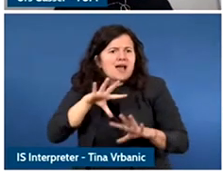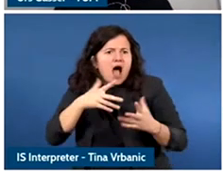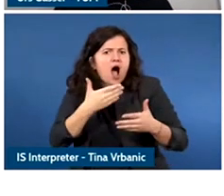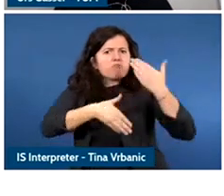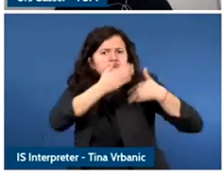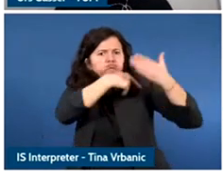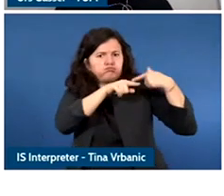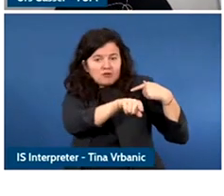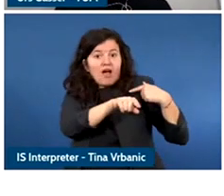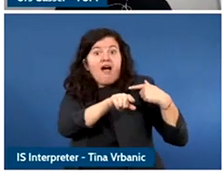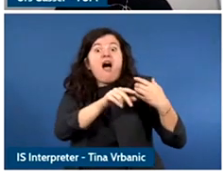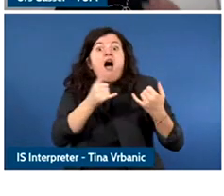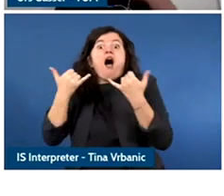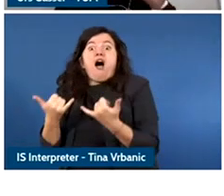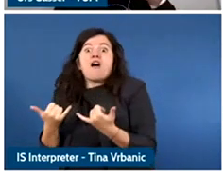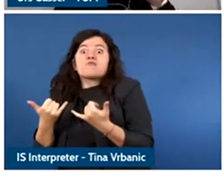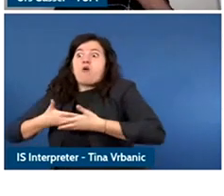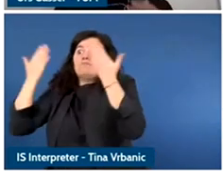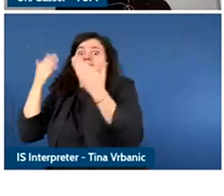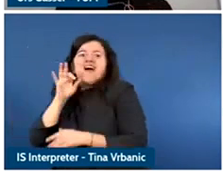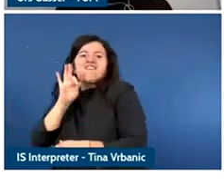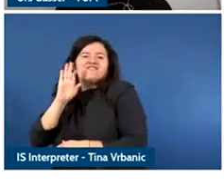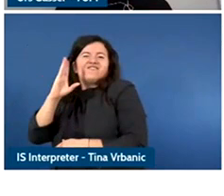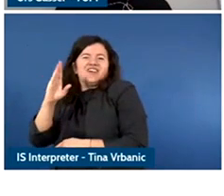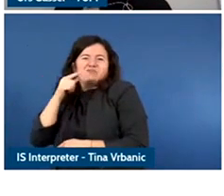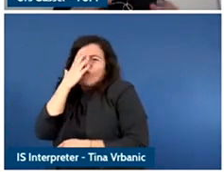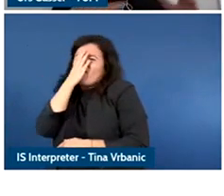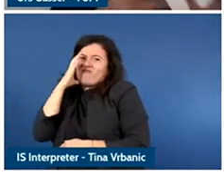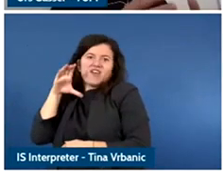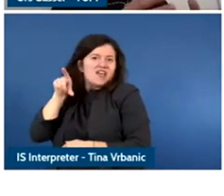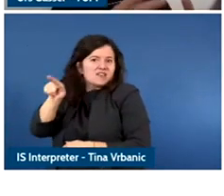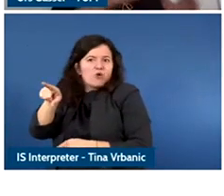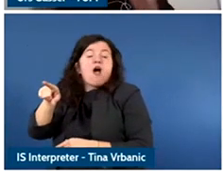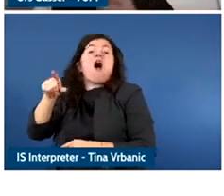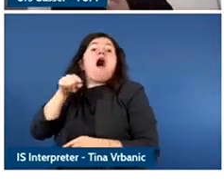the dominate platform and so there is a timing problem and synchronizing the